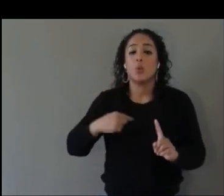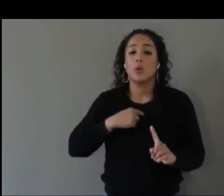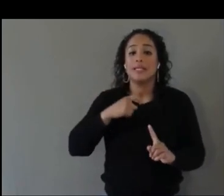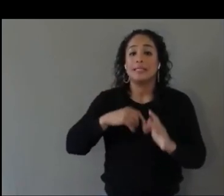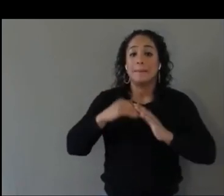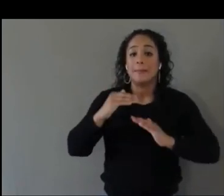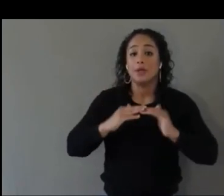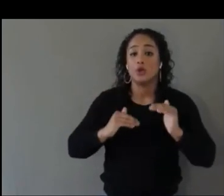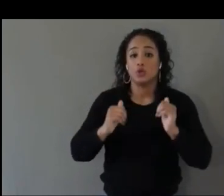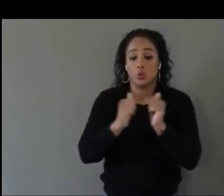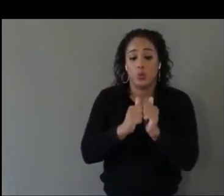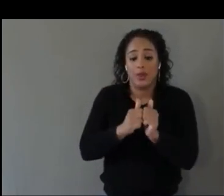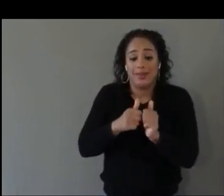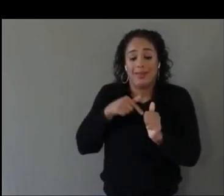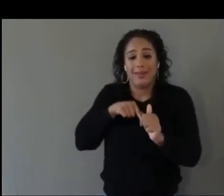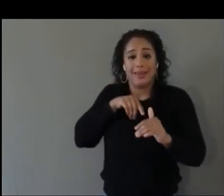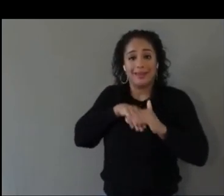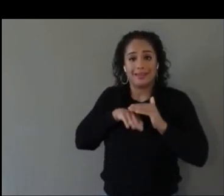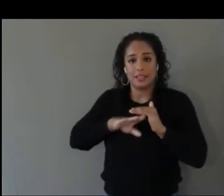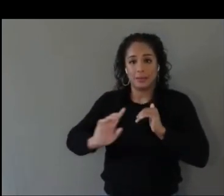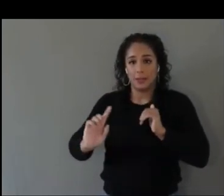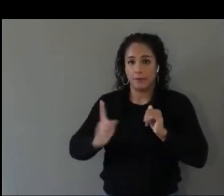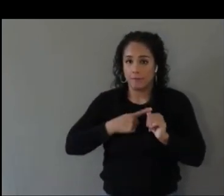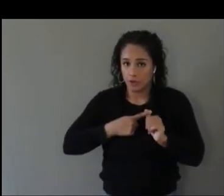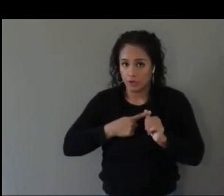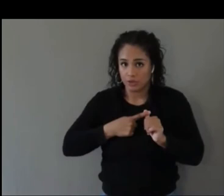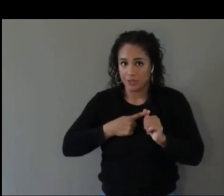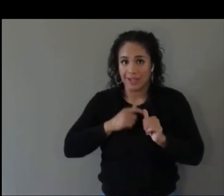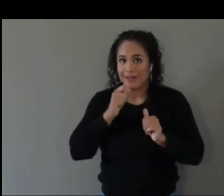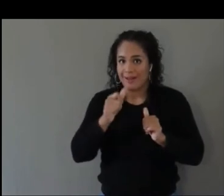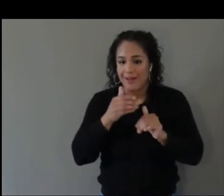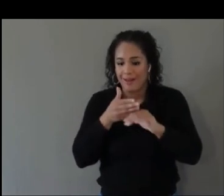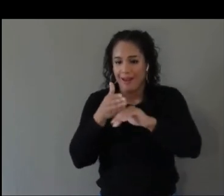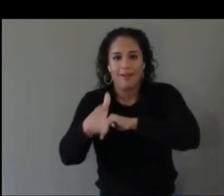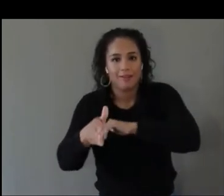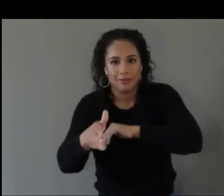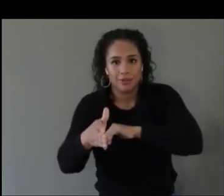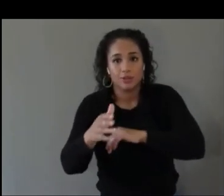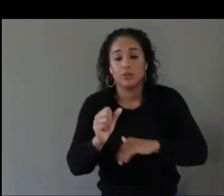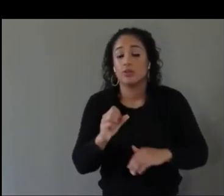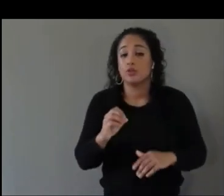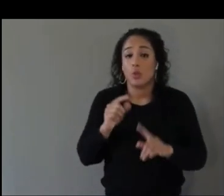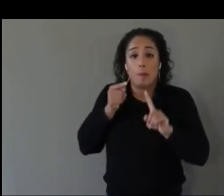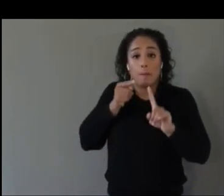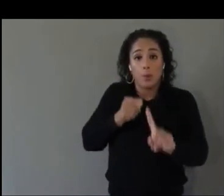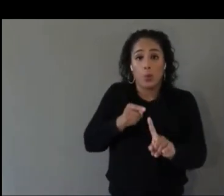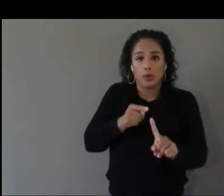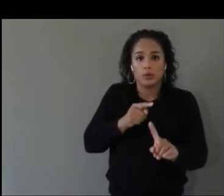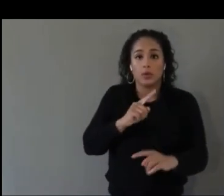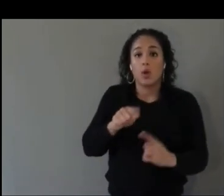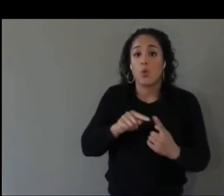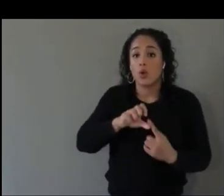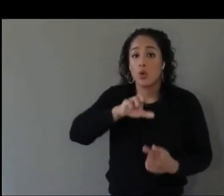an afterthought. If you take away anything from this, when you go back to your teams and your work, make